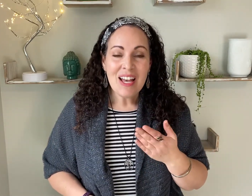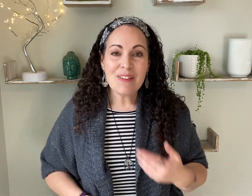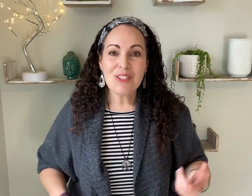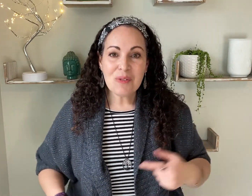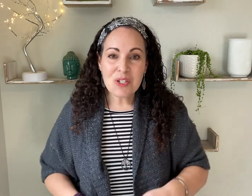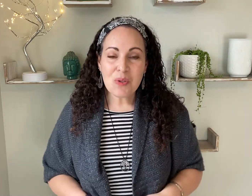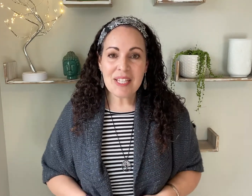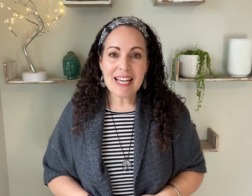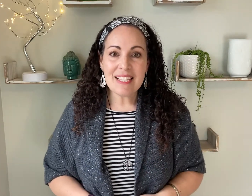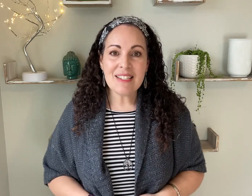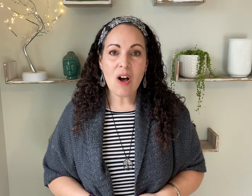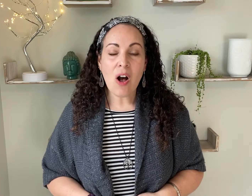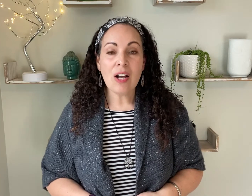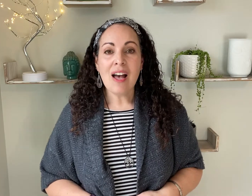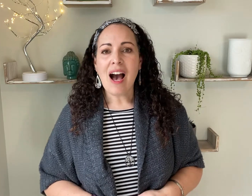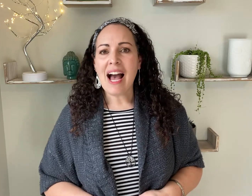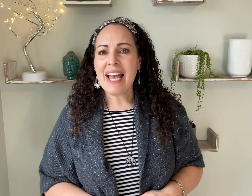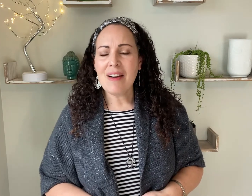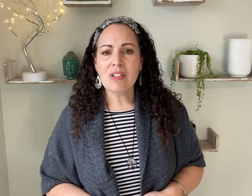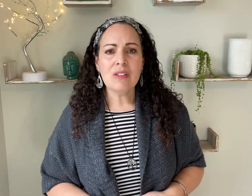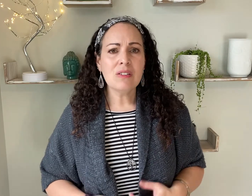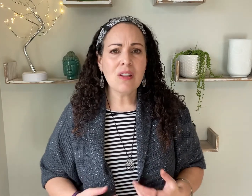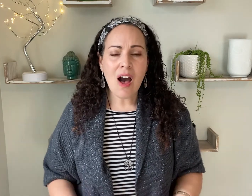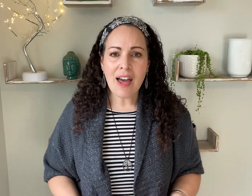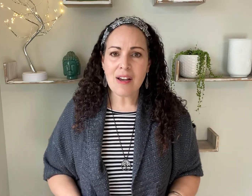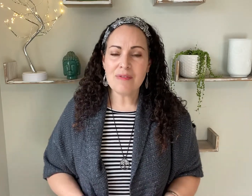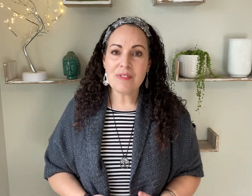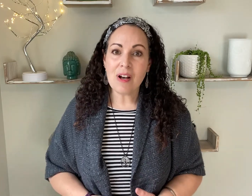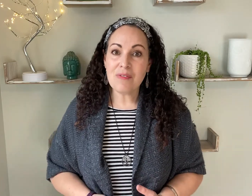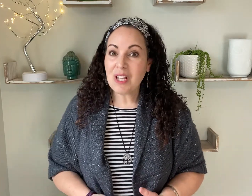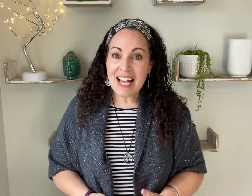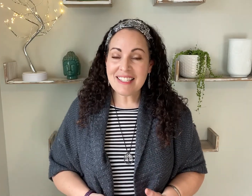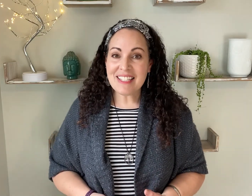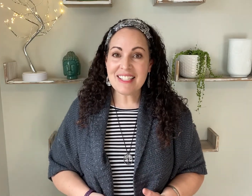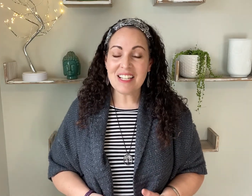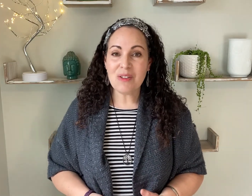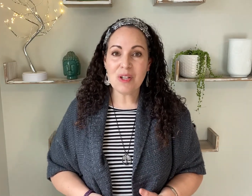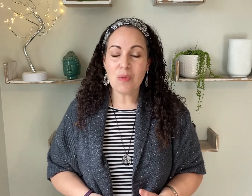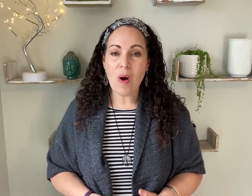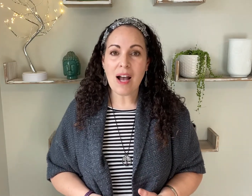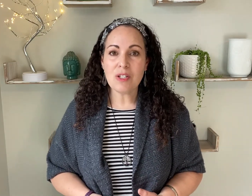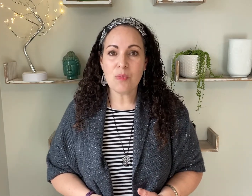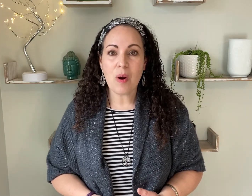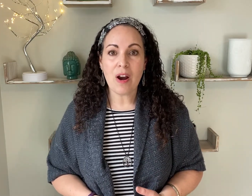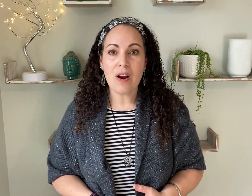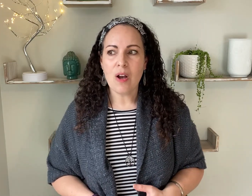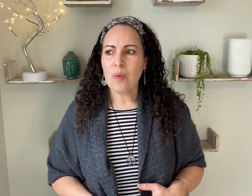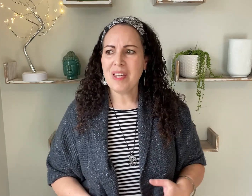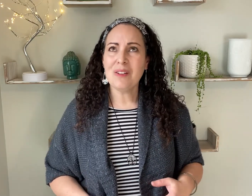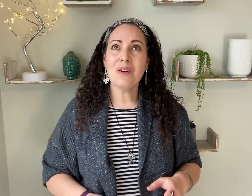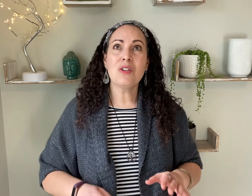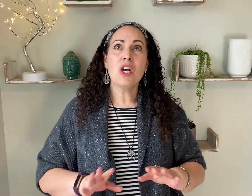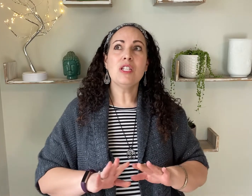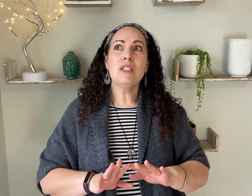If you enjoyed that song, I have a lot of classes that you can watch where we learn